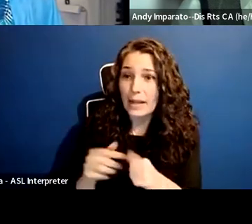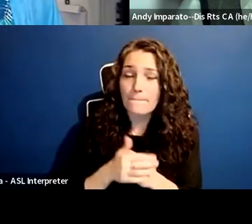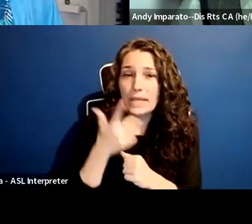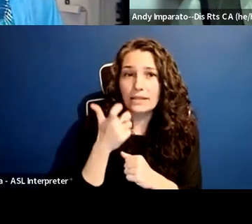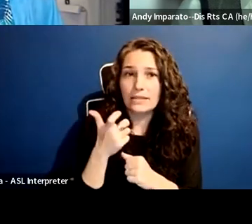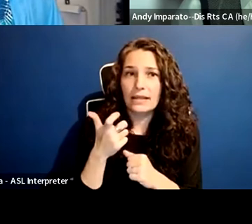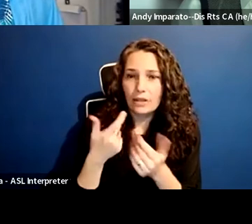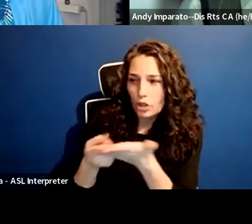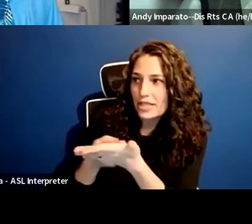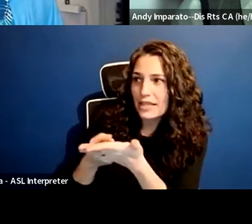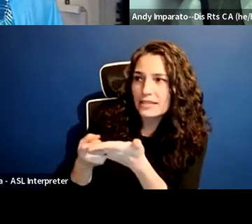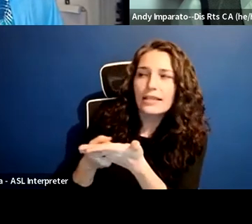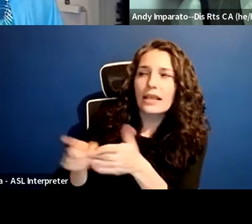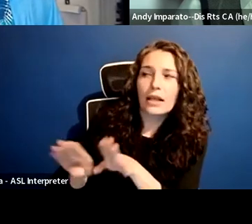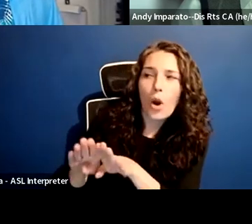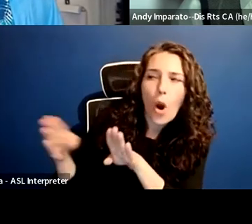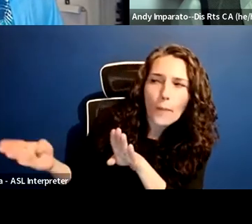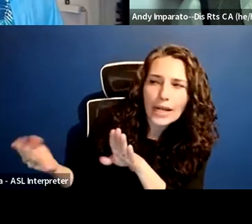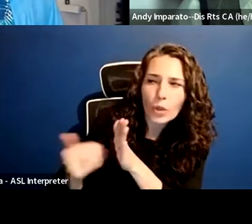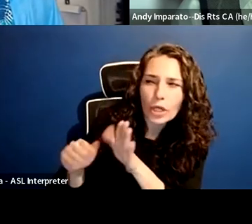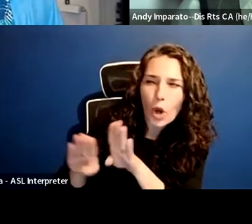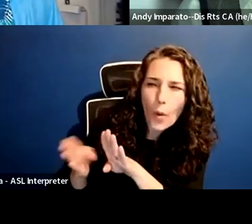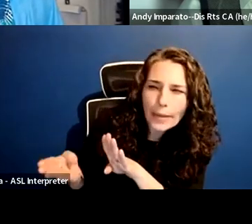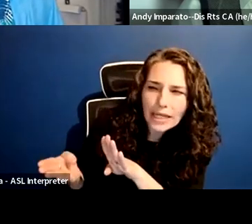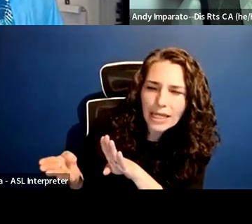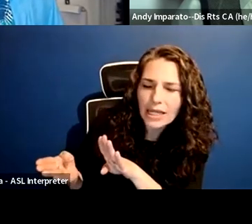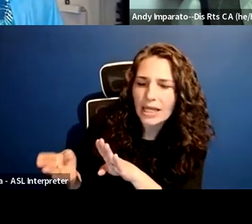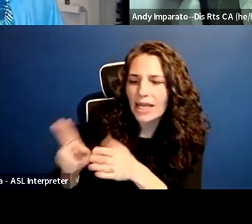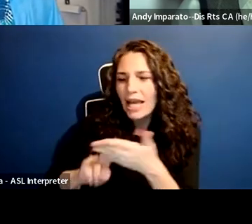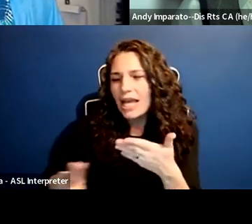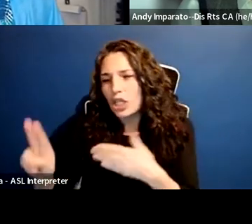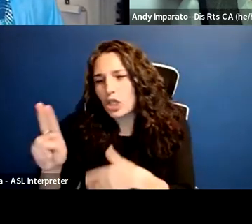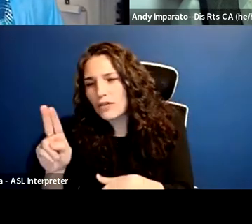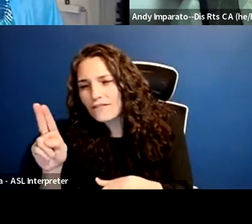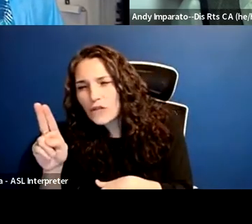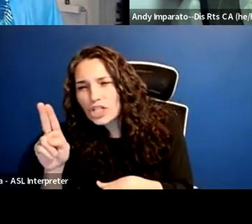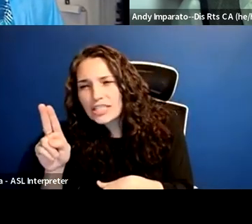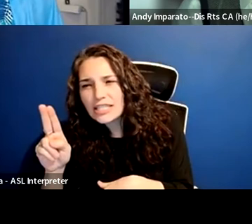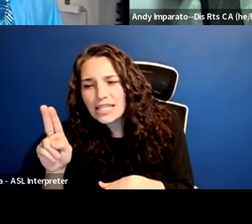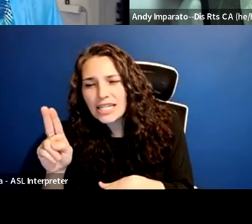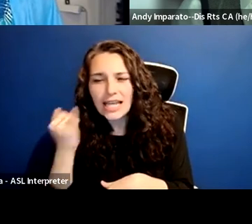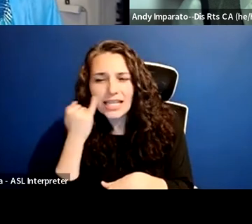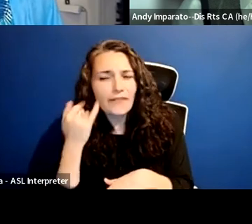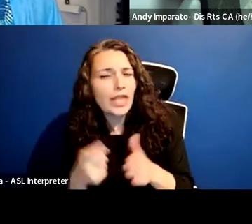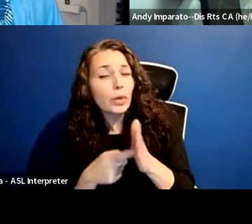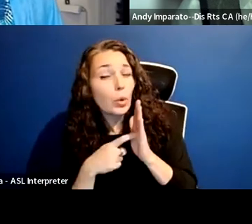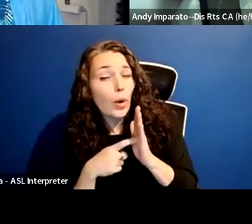and, you know, who they can require to show up in person in classes, whether they are faculty or students.